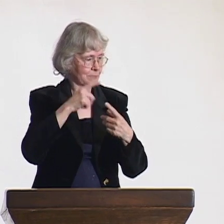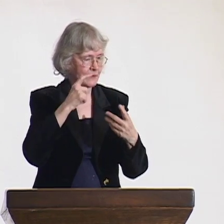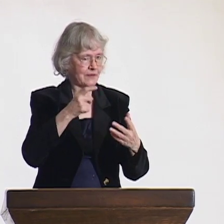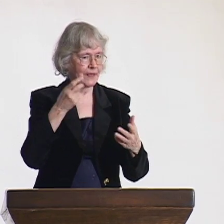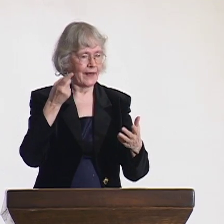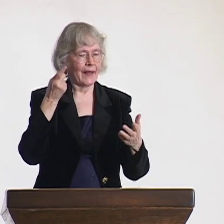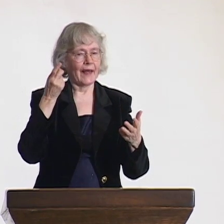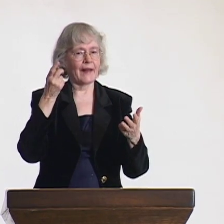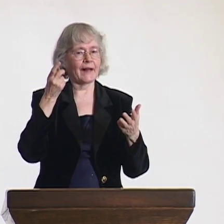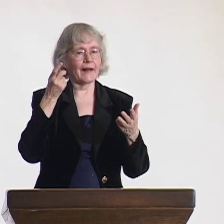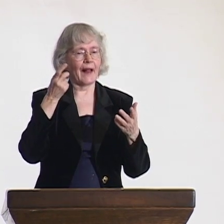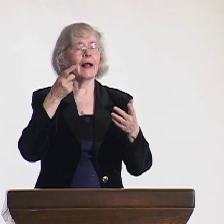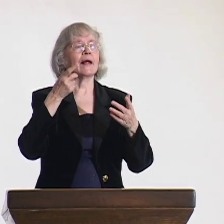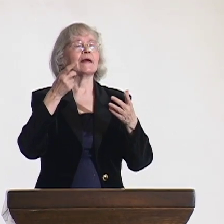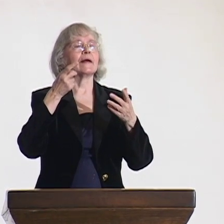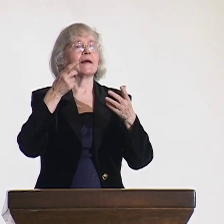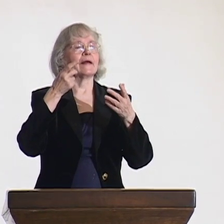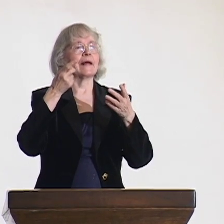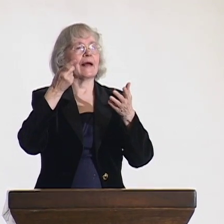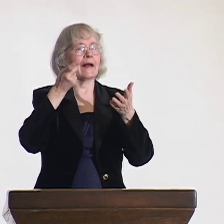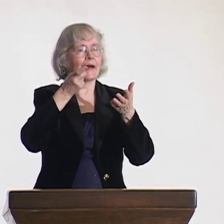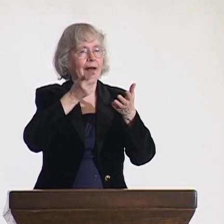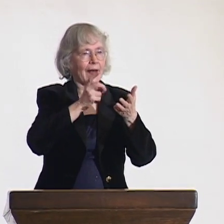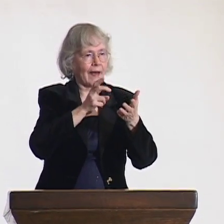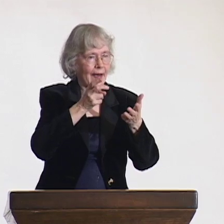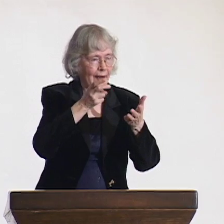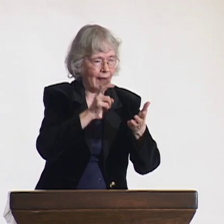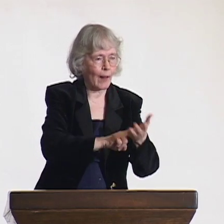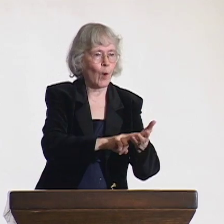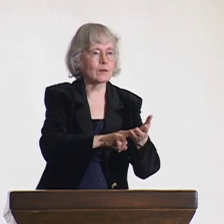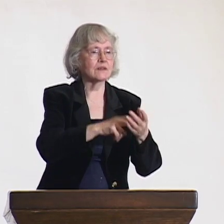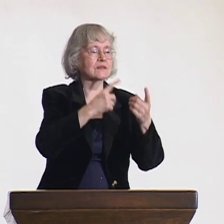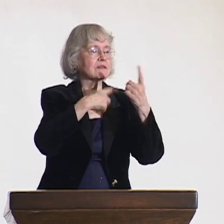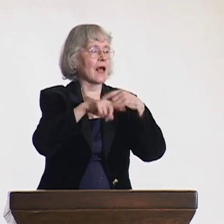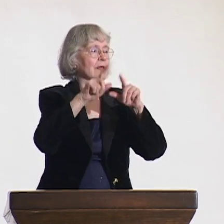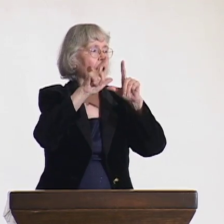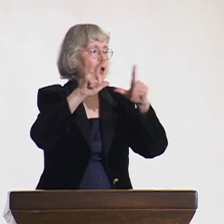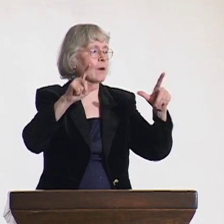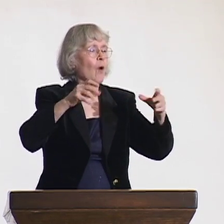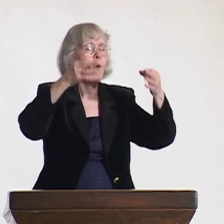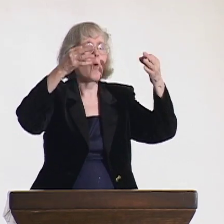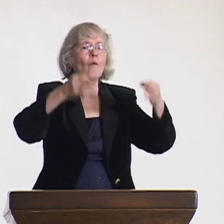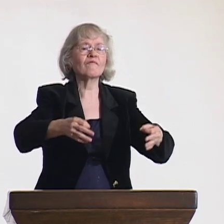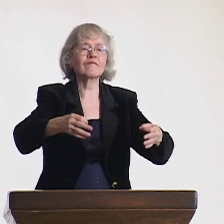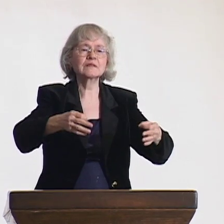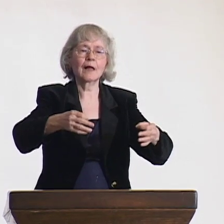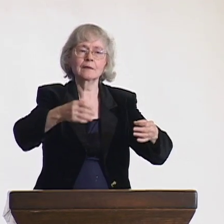The first goal that was charged to my responsibilities was to have an official recognition